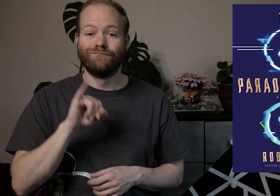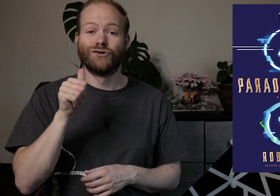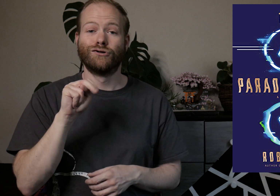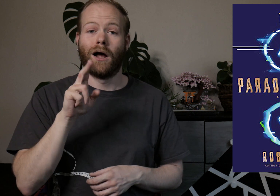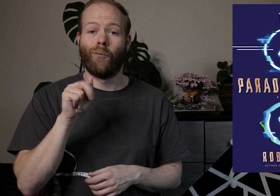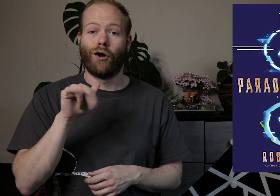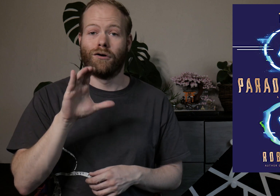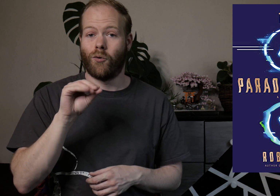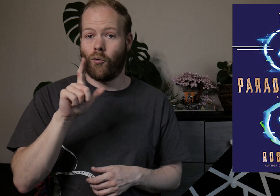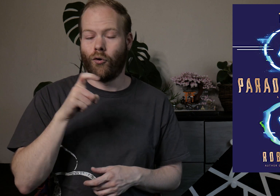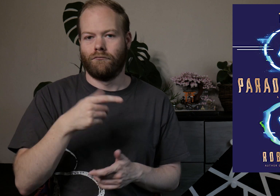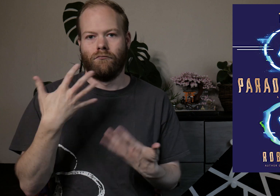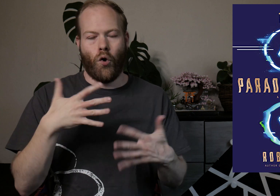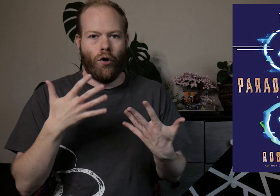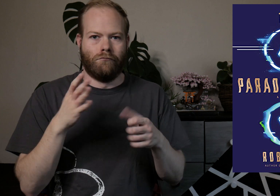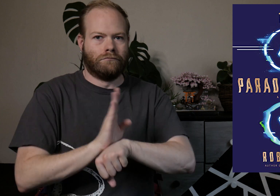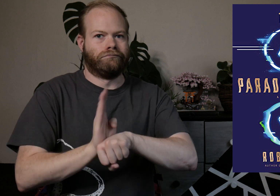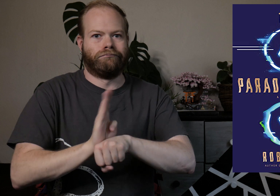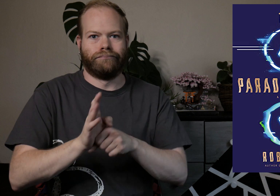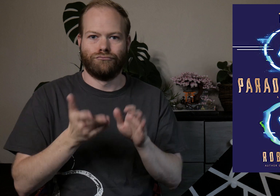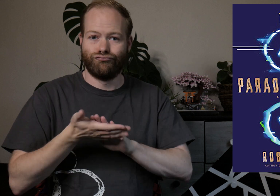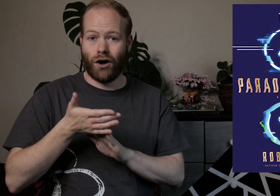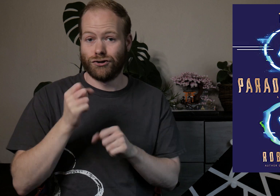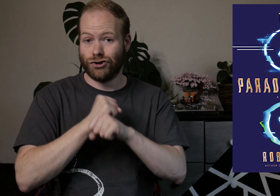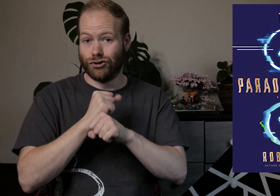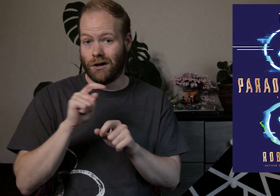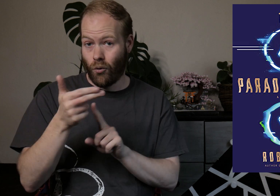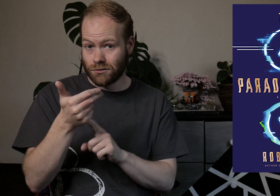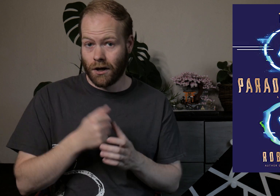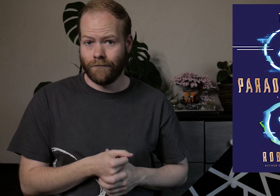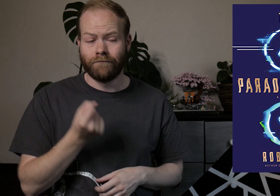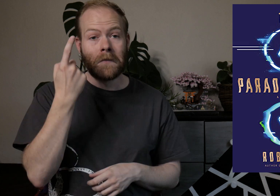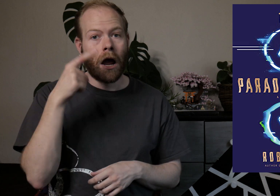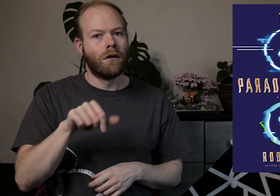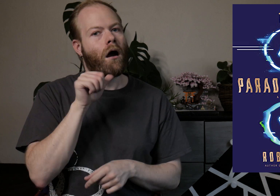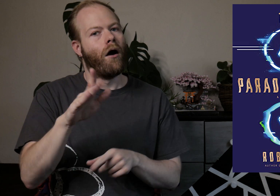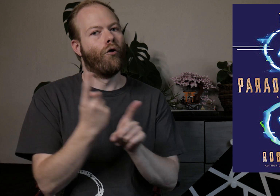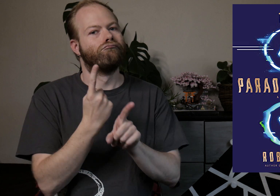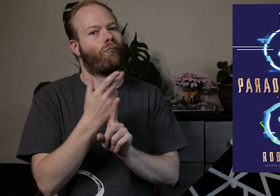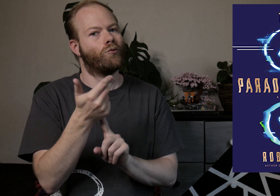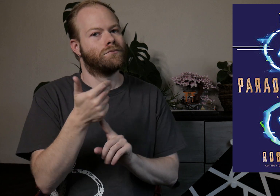January Cole has her hands full with running security at a hotel. This isn't your ordinary hotel though.